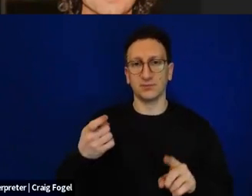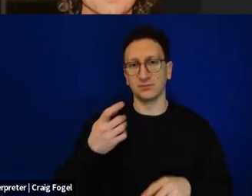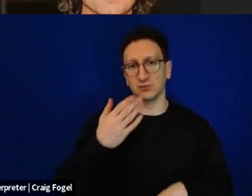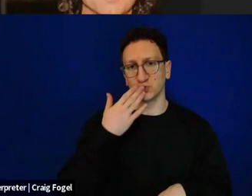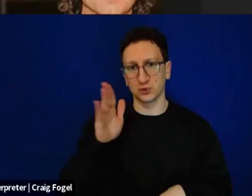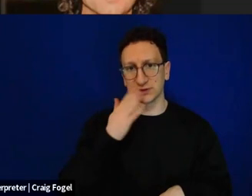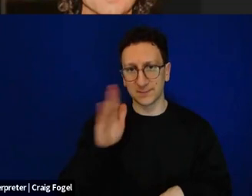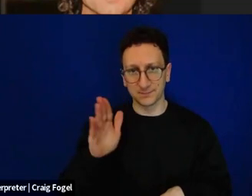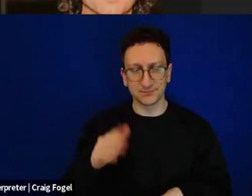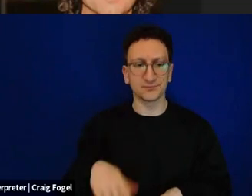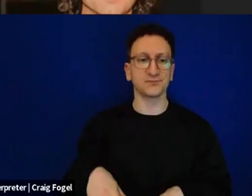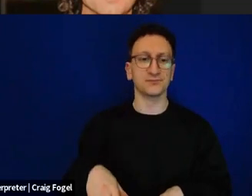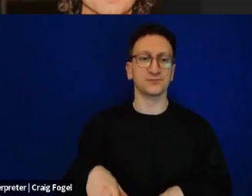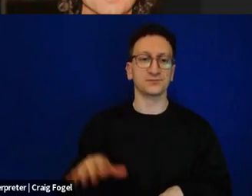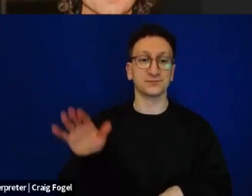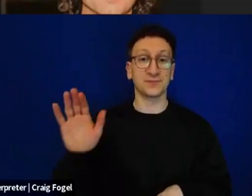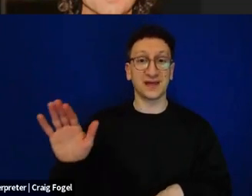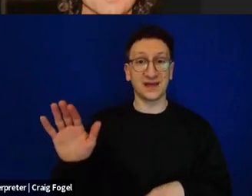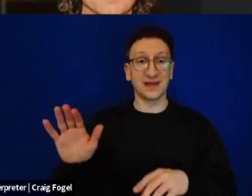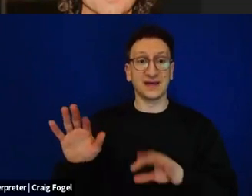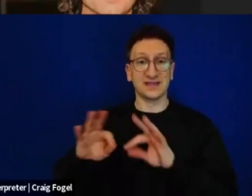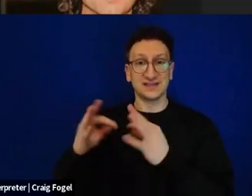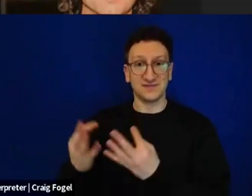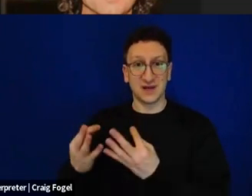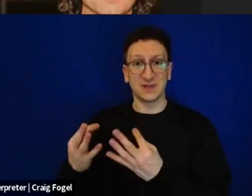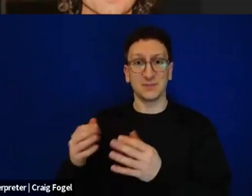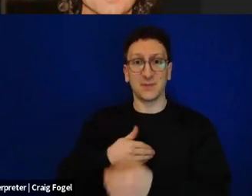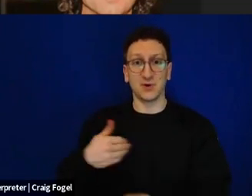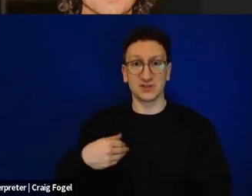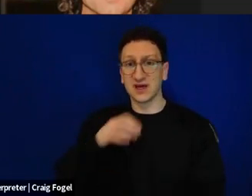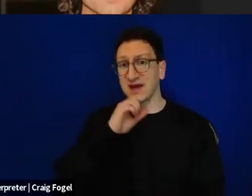His relatives, Sahar and Erez Calderon, aged 16 and 12, were kidnapped to Gaza